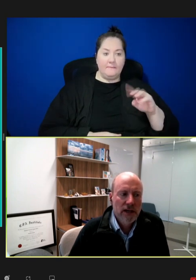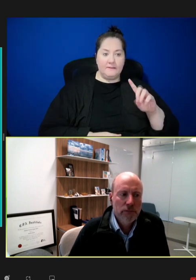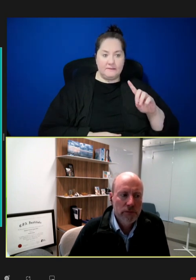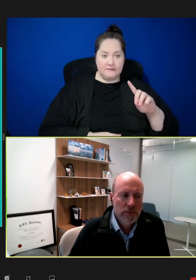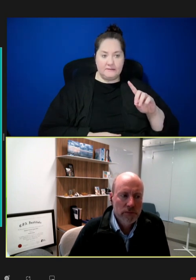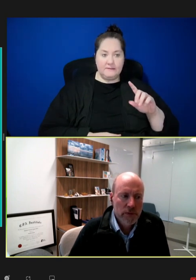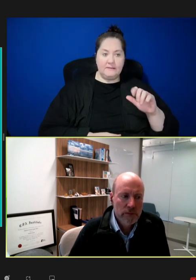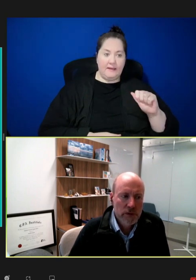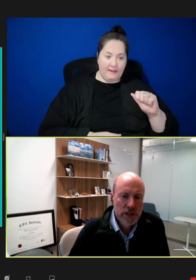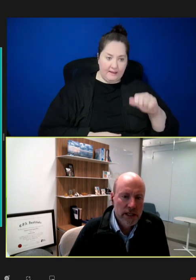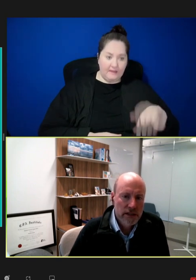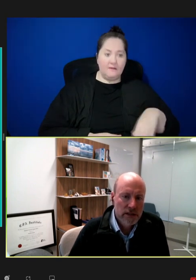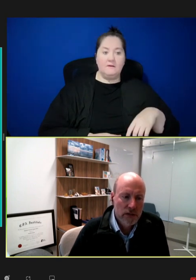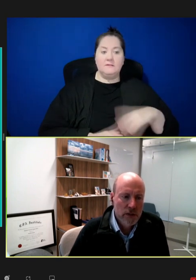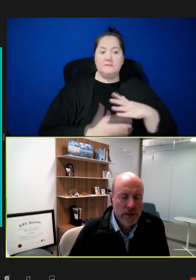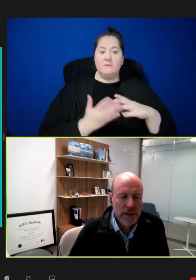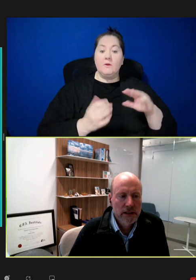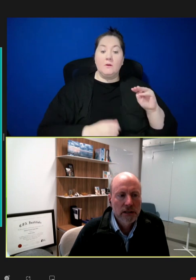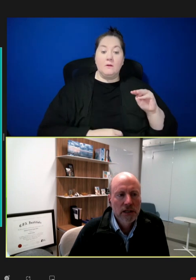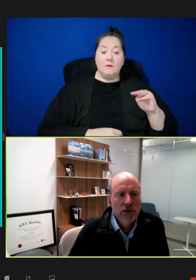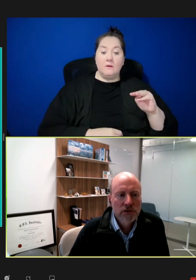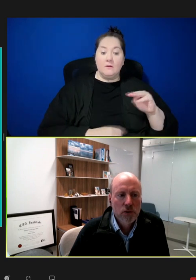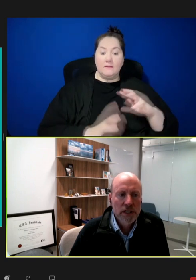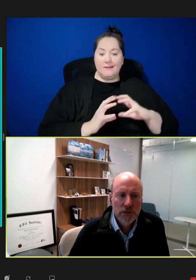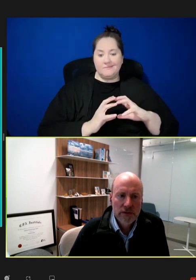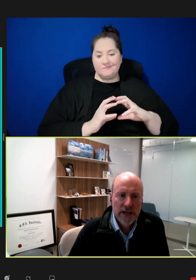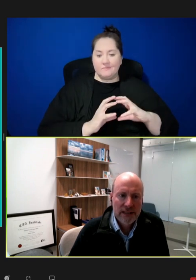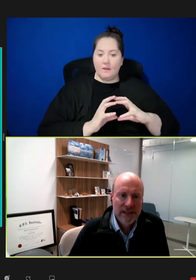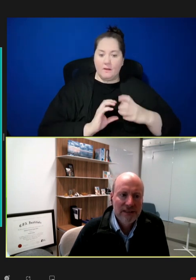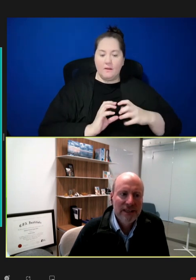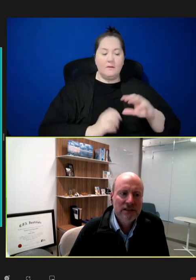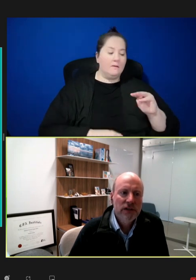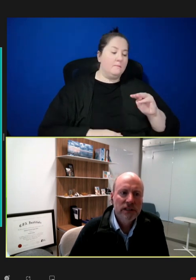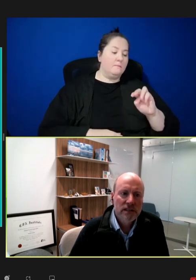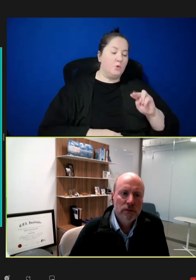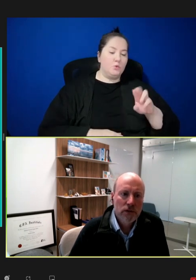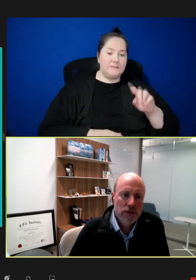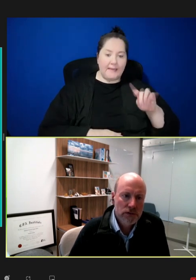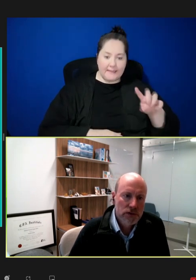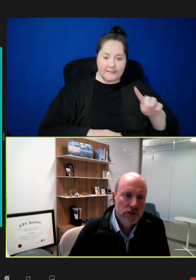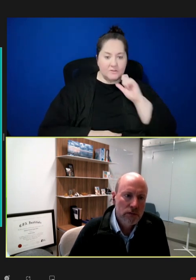have been mutated to not replicate. With 23 vaccines, that's very similar to what